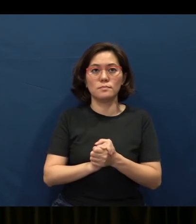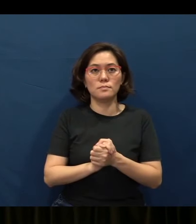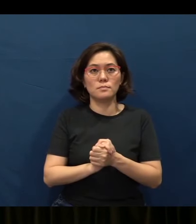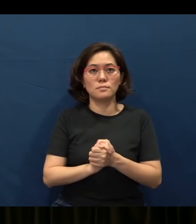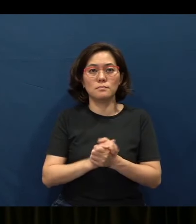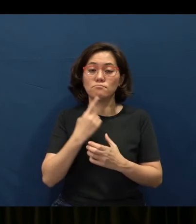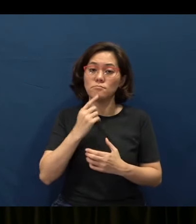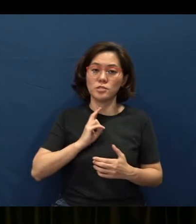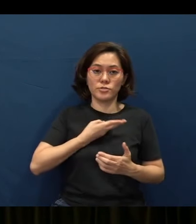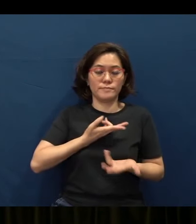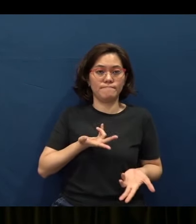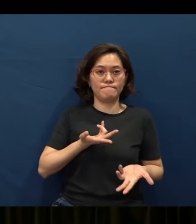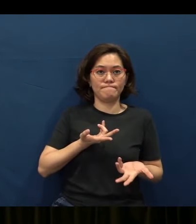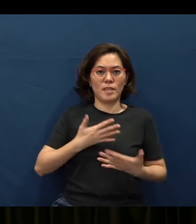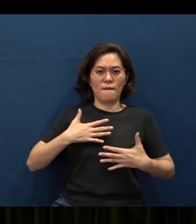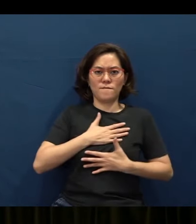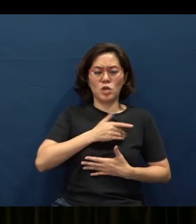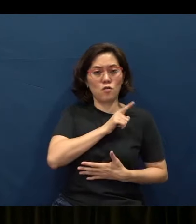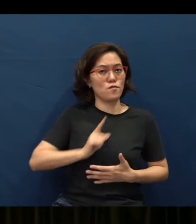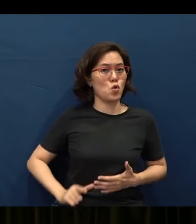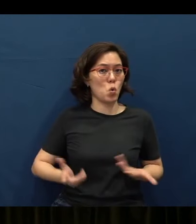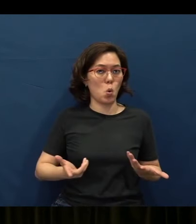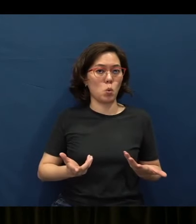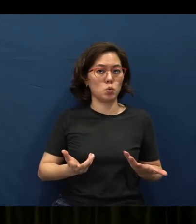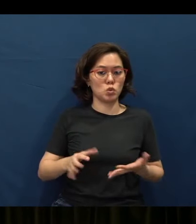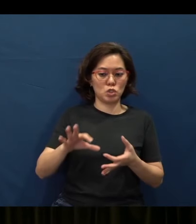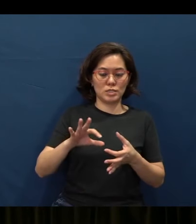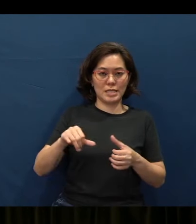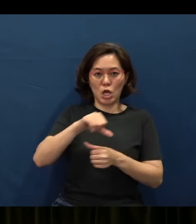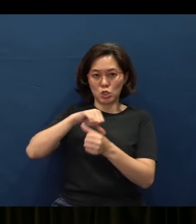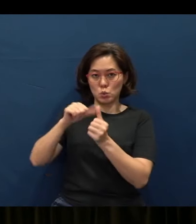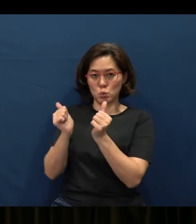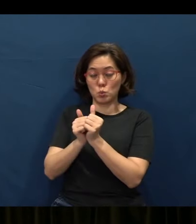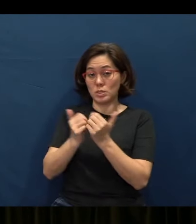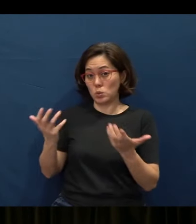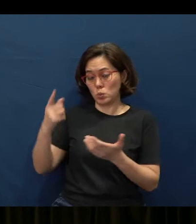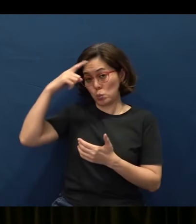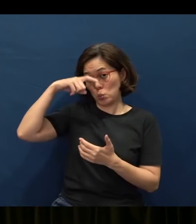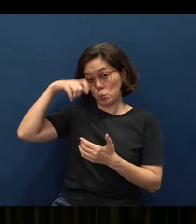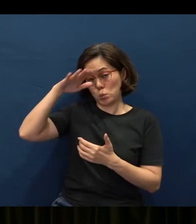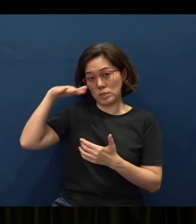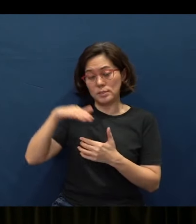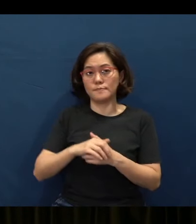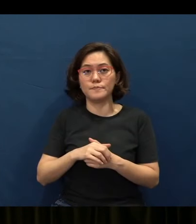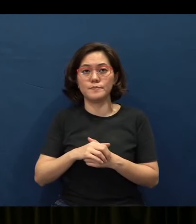And it tells us that the fear of the Lord is associated with wisdom. And in fact, this is not only just found in Proverbs -